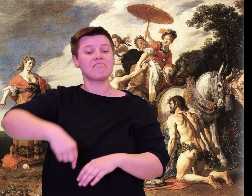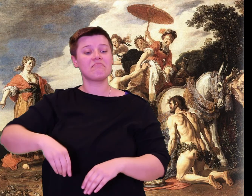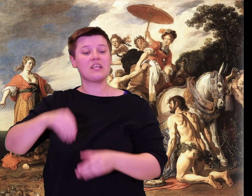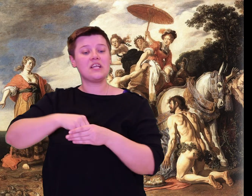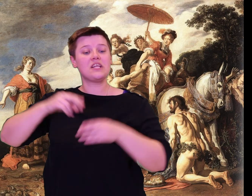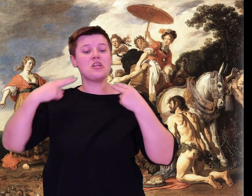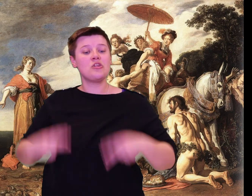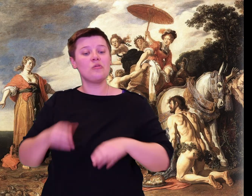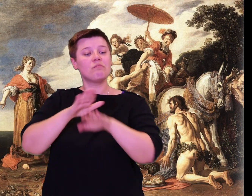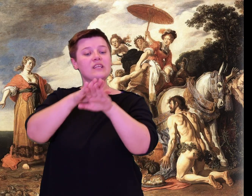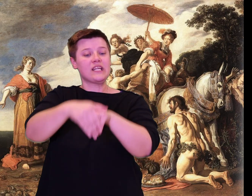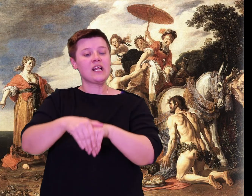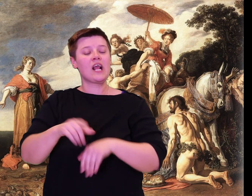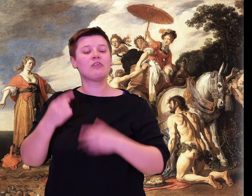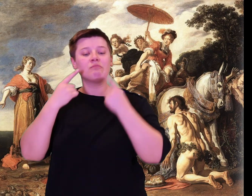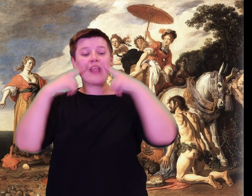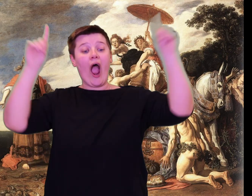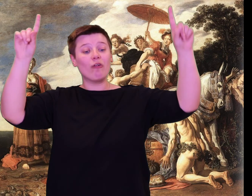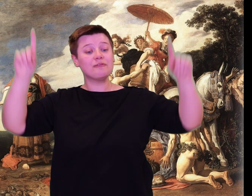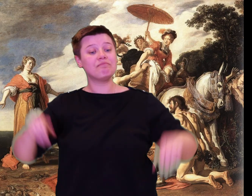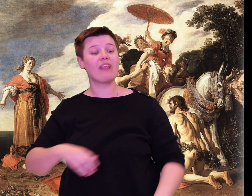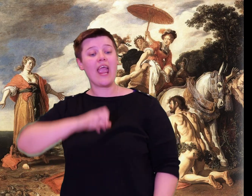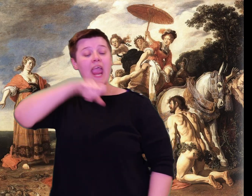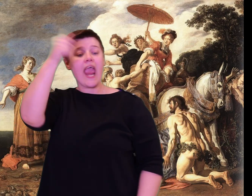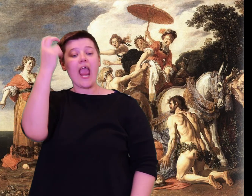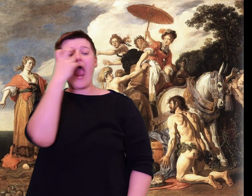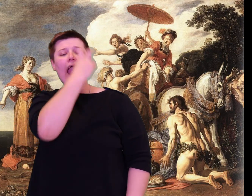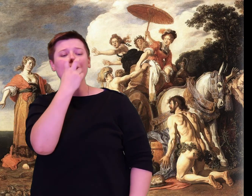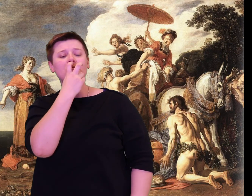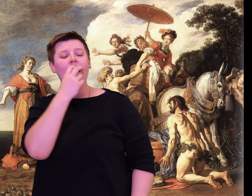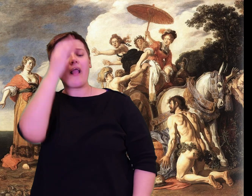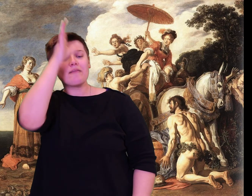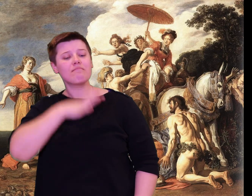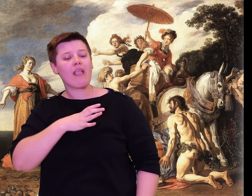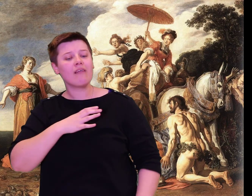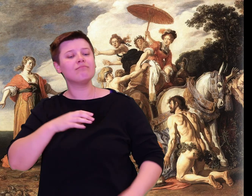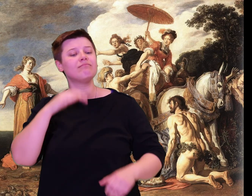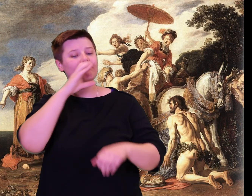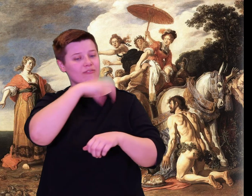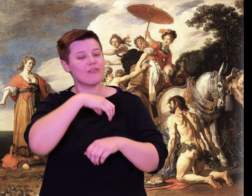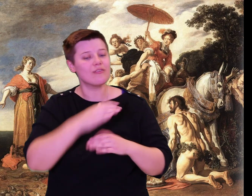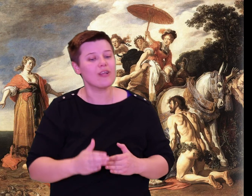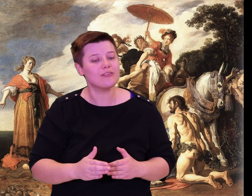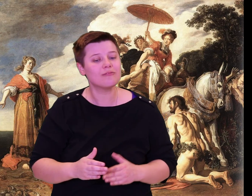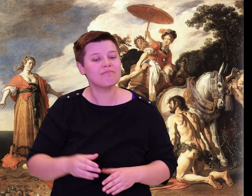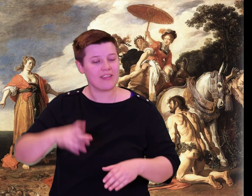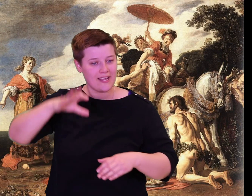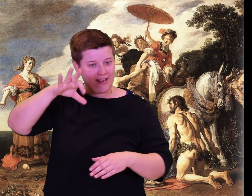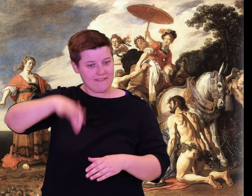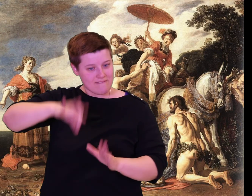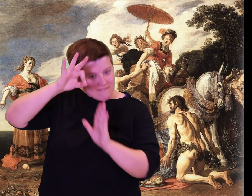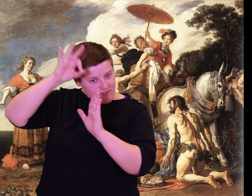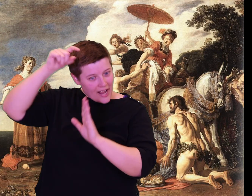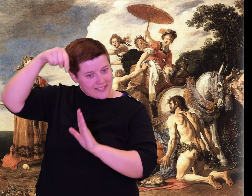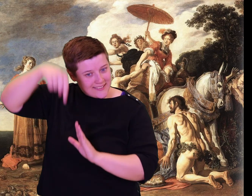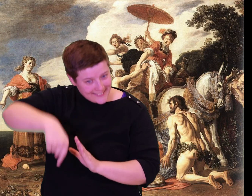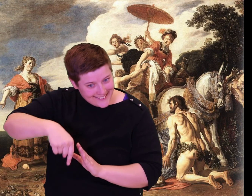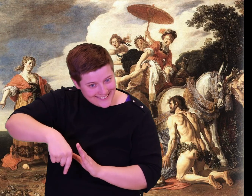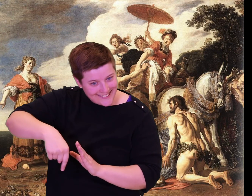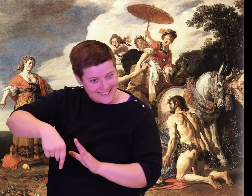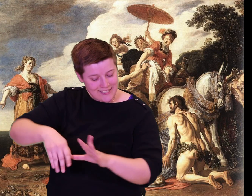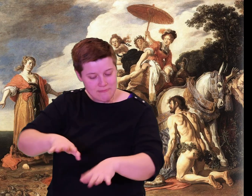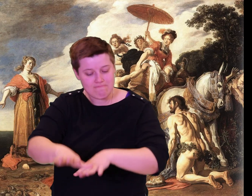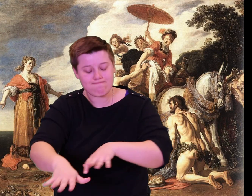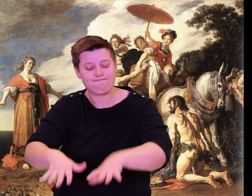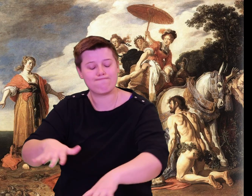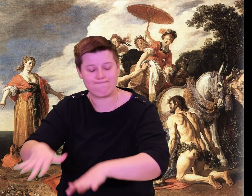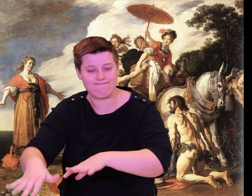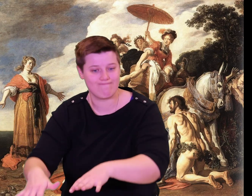it flew beyond the other pegs. Athena marked the spot. In human guise she spoke.